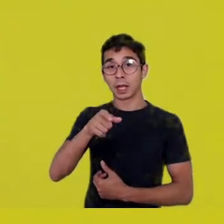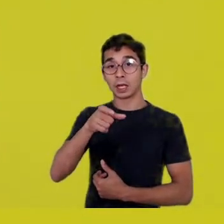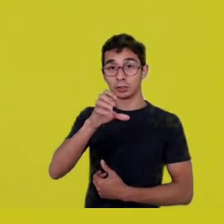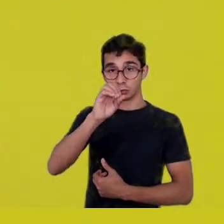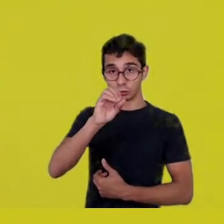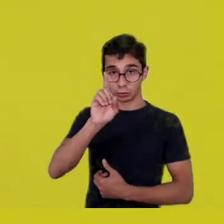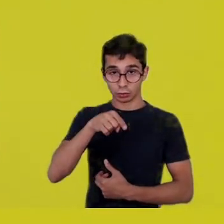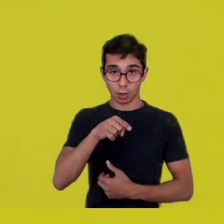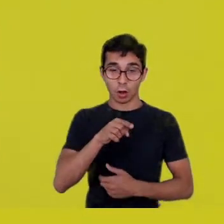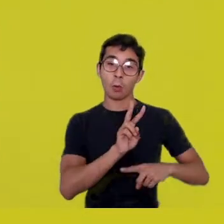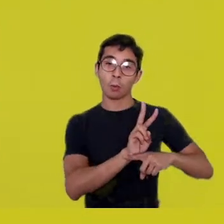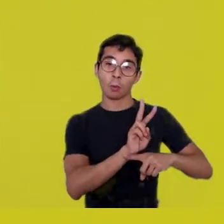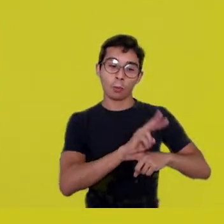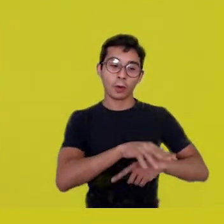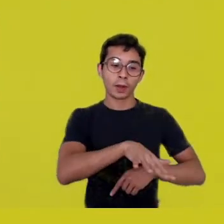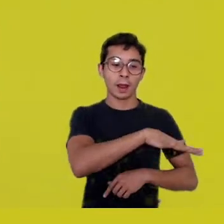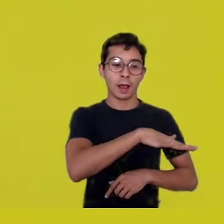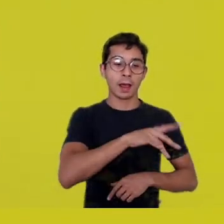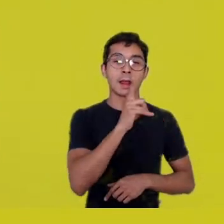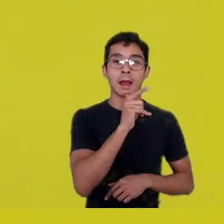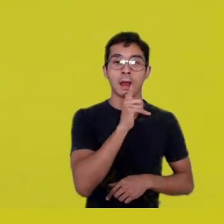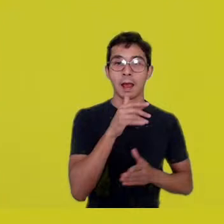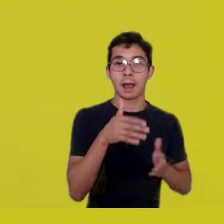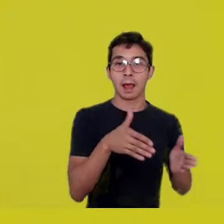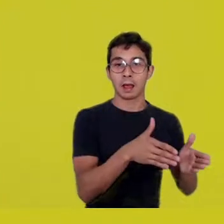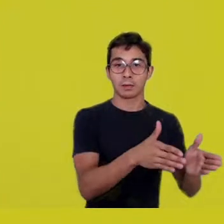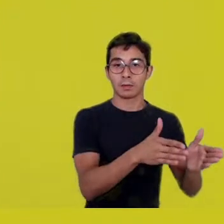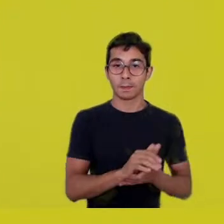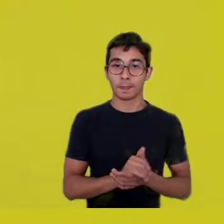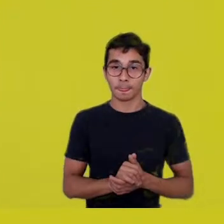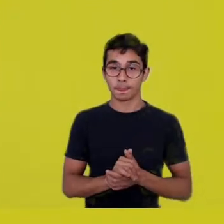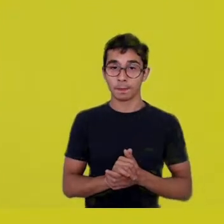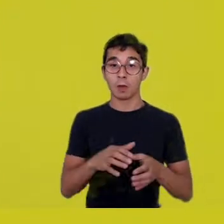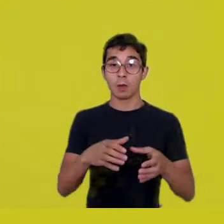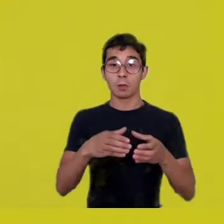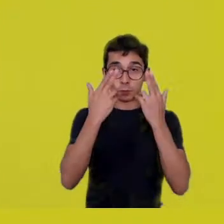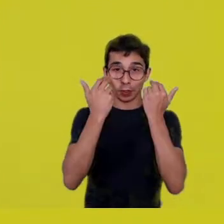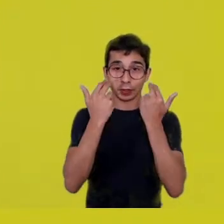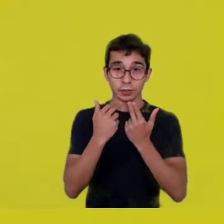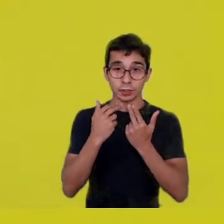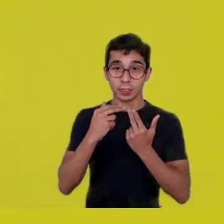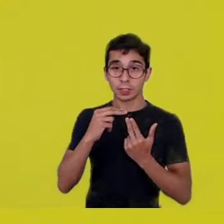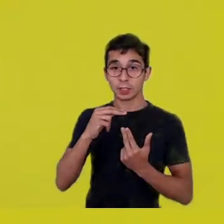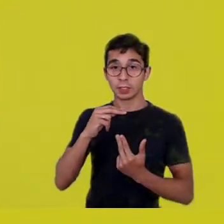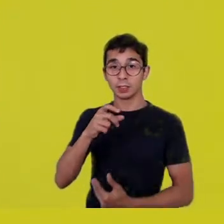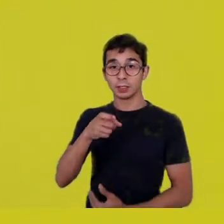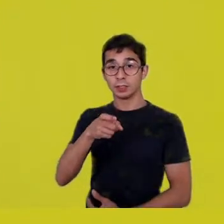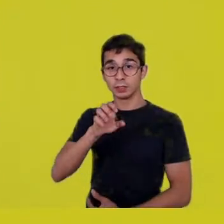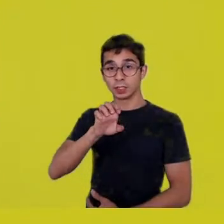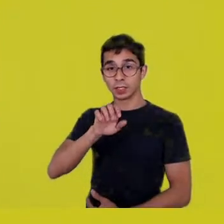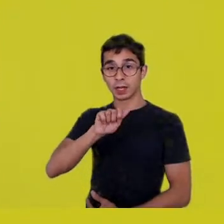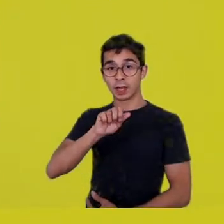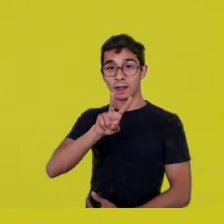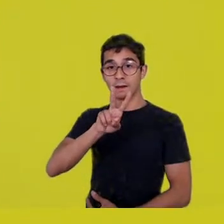the Xakriabá looked after the direction of fire,